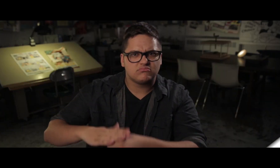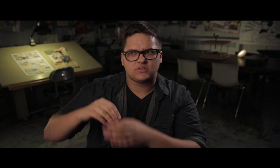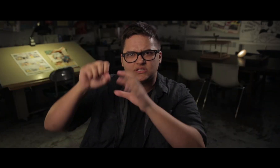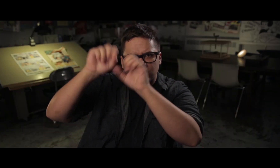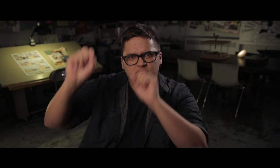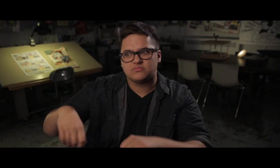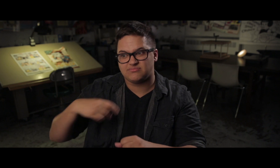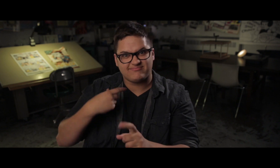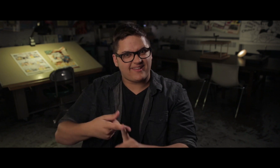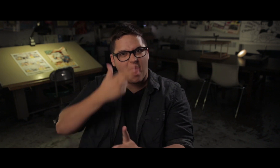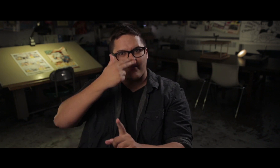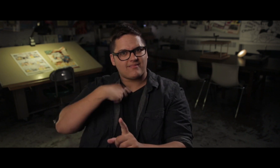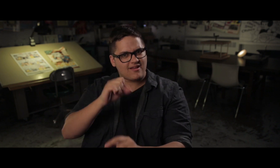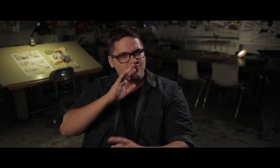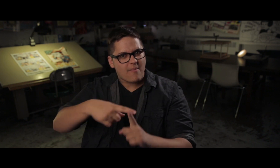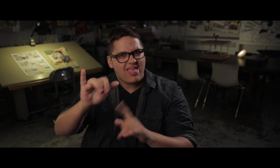When there’s oppression within the system, comics can talk about it.